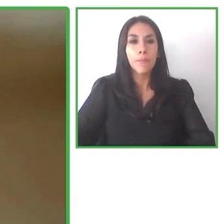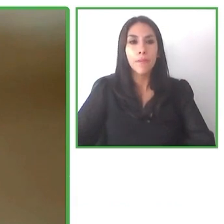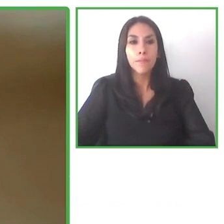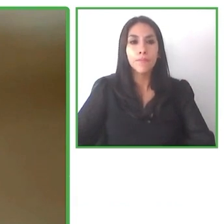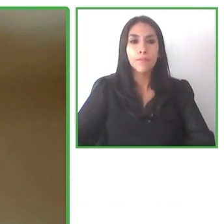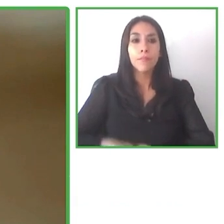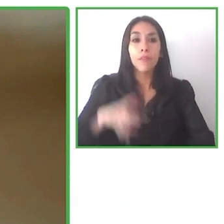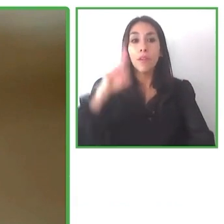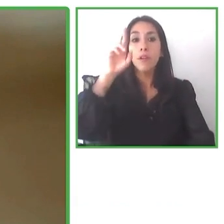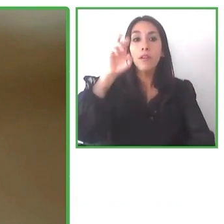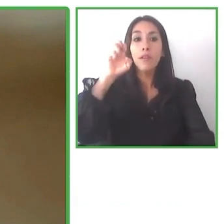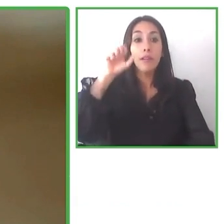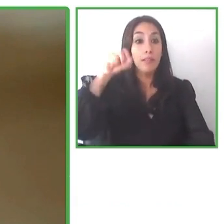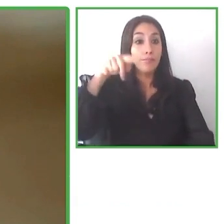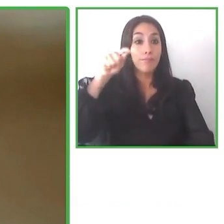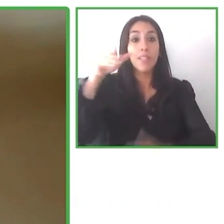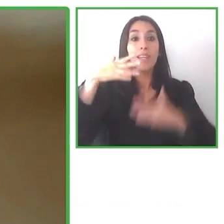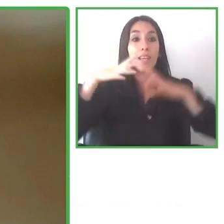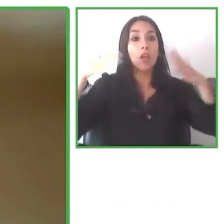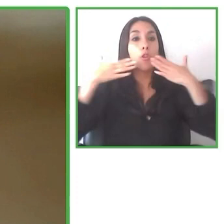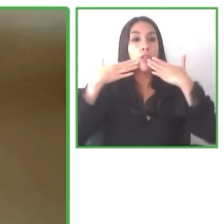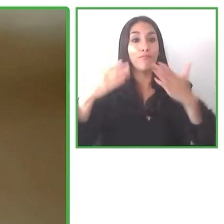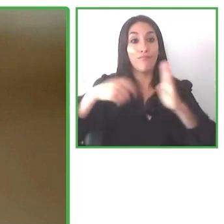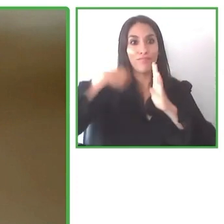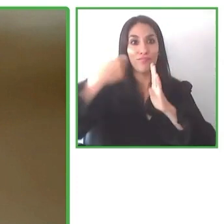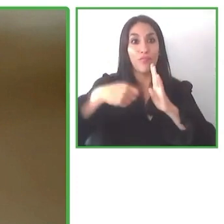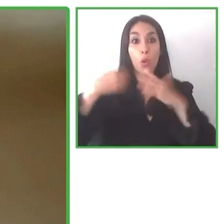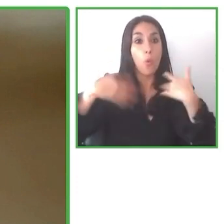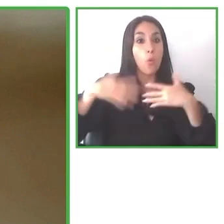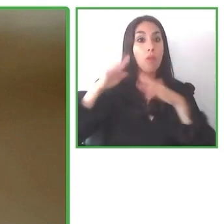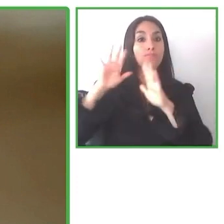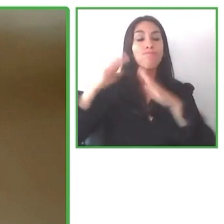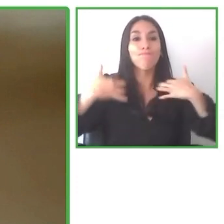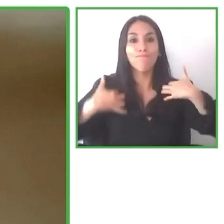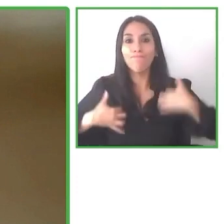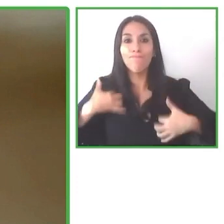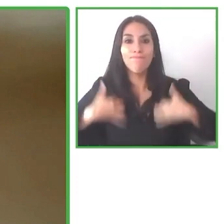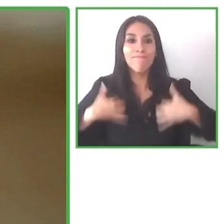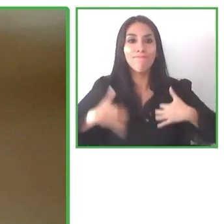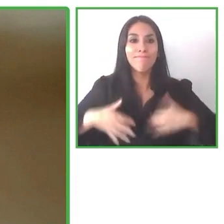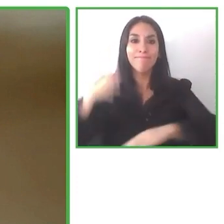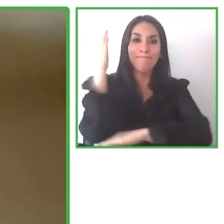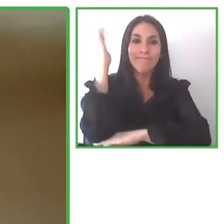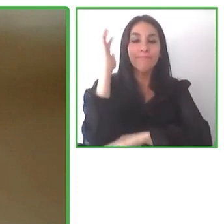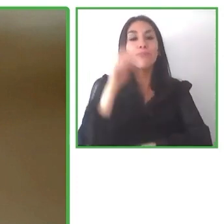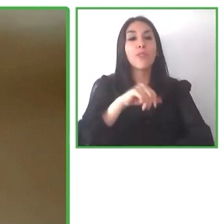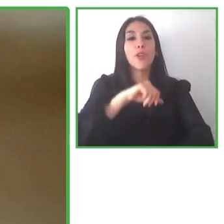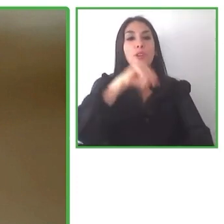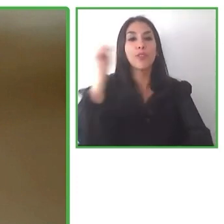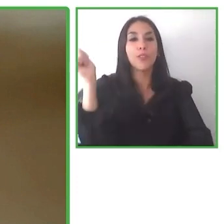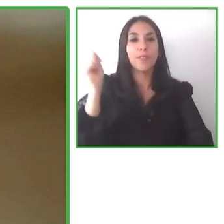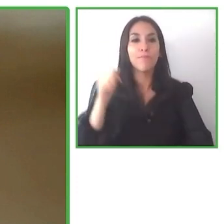Thank you so much. It's so interesting the project that you've got going and now we're going to go to Ecuador to hear from Bastienne Paliz